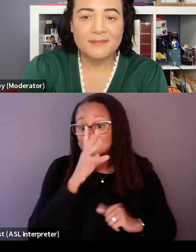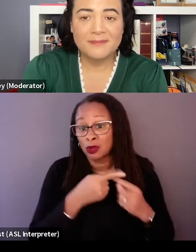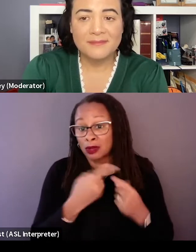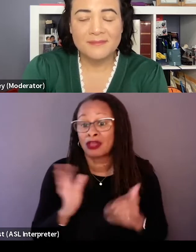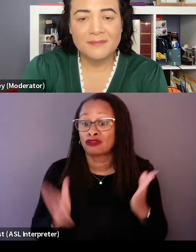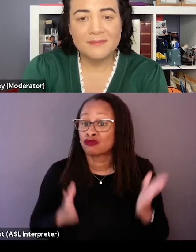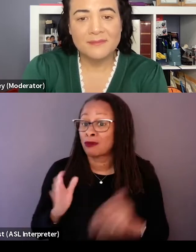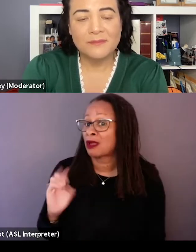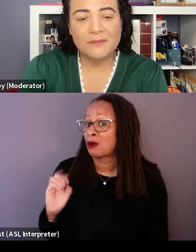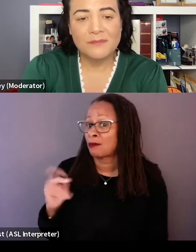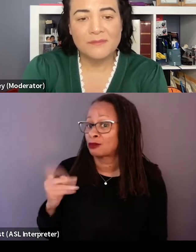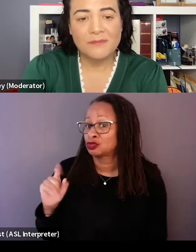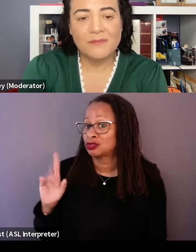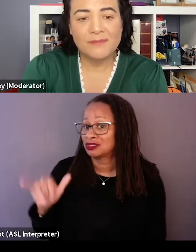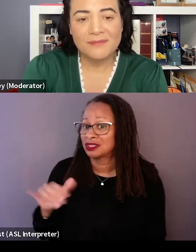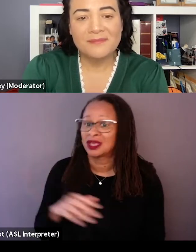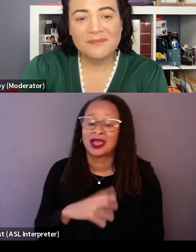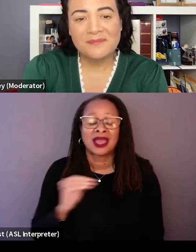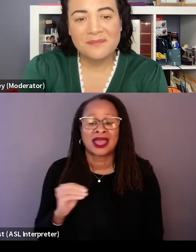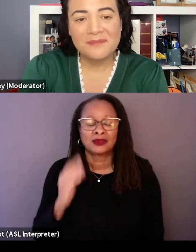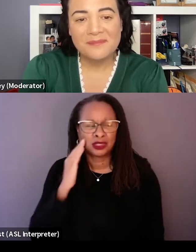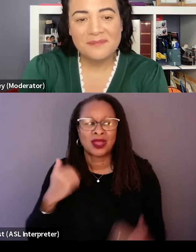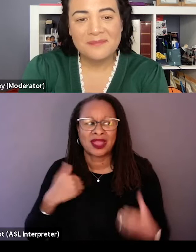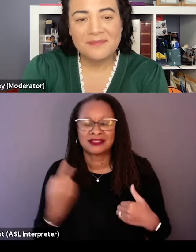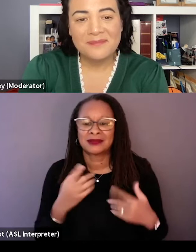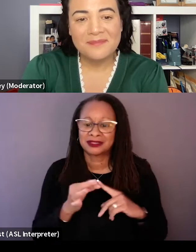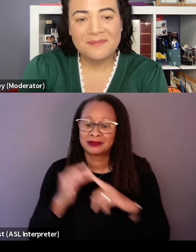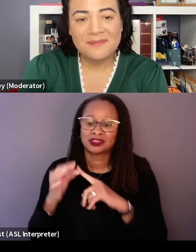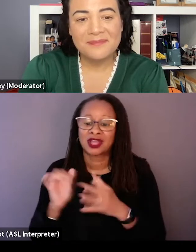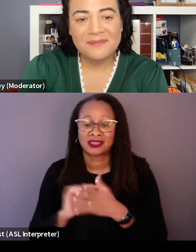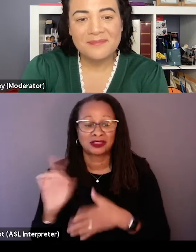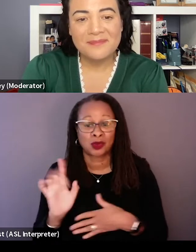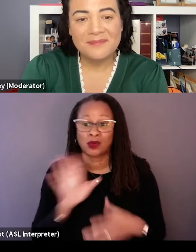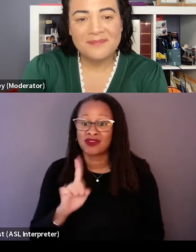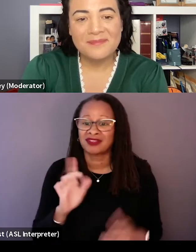And that's, I think when we knew he had something special 'cause that's where the real heart of the film comes from.